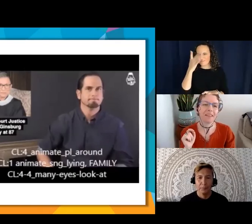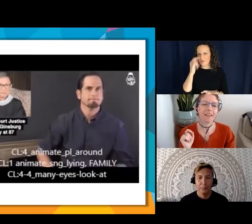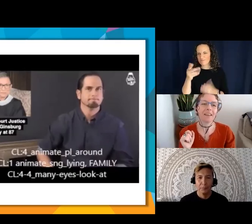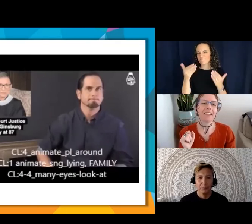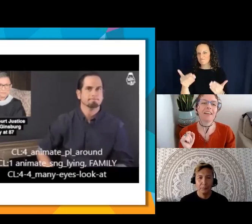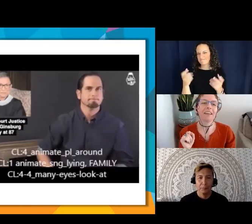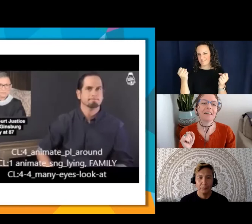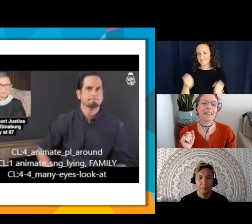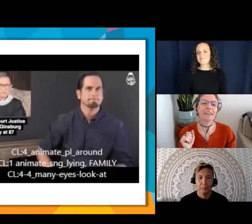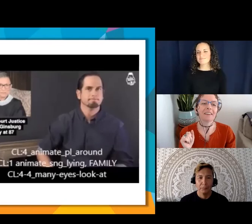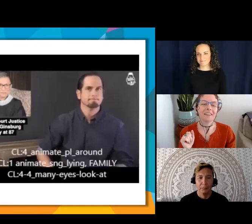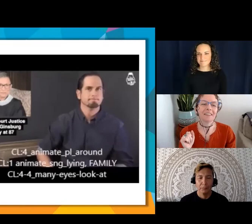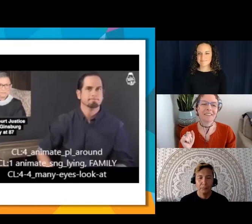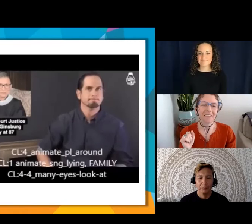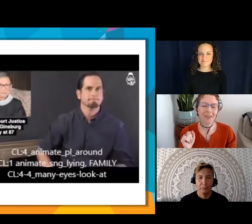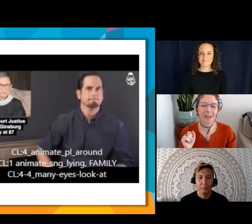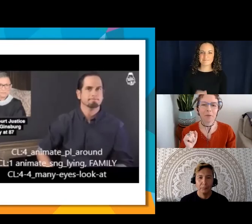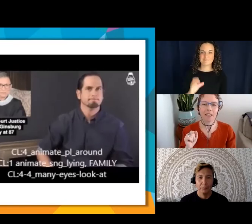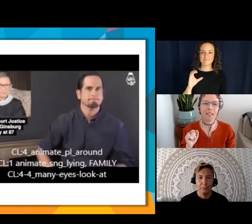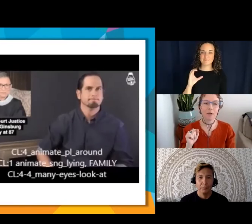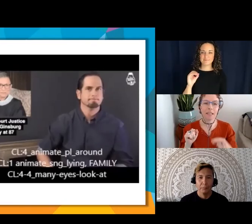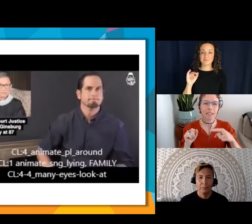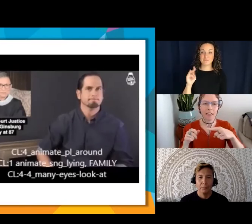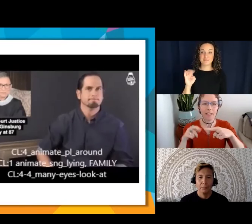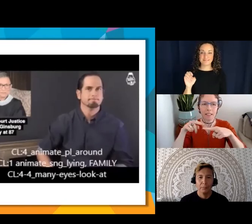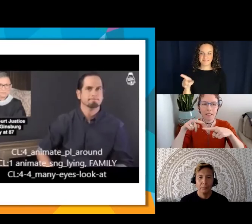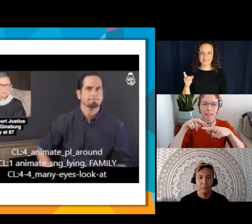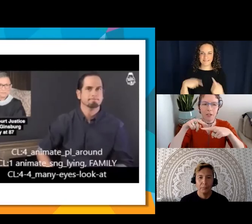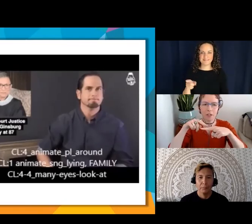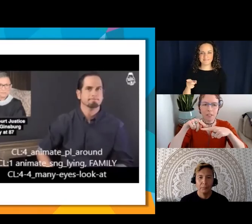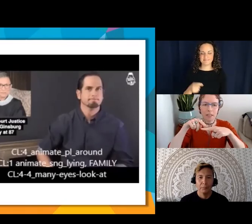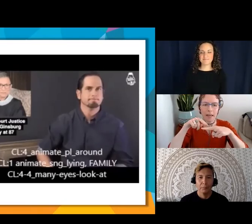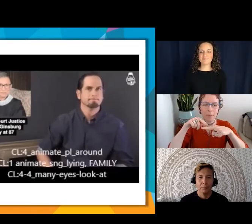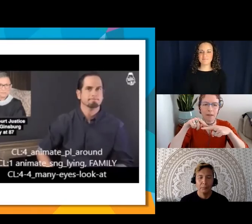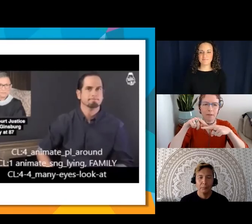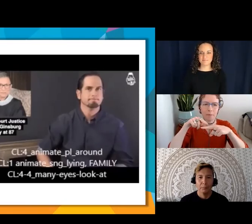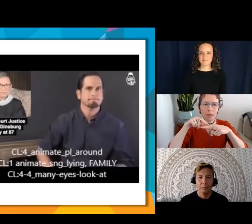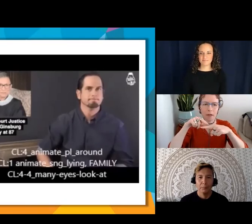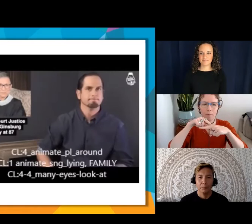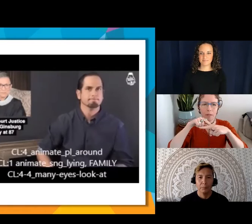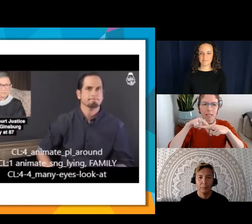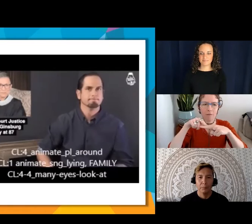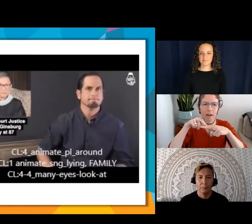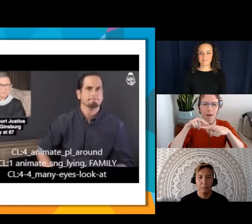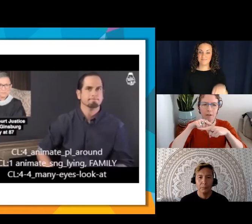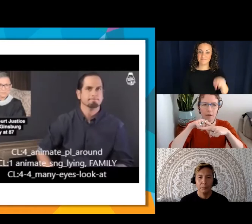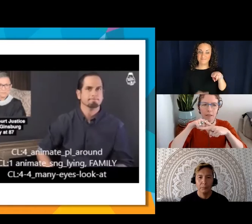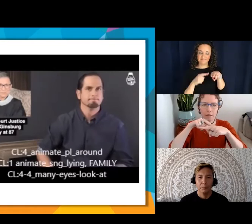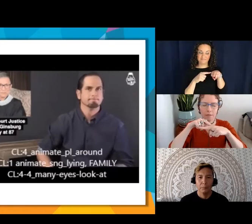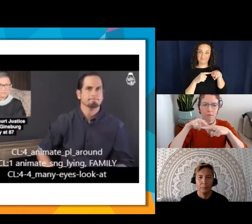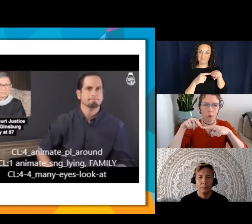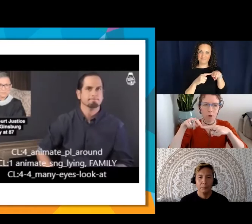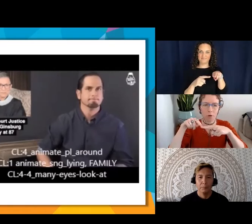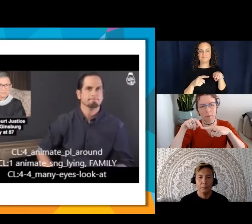Okay, so basically what he signs is - here's the animate classifier in repose,